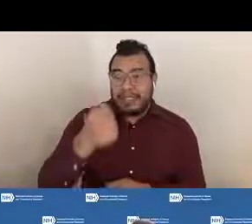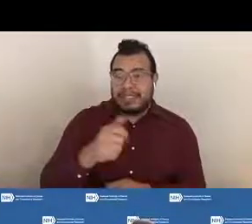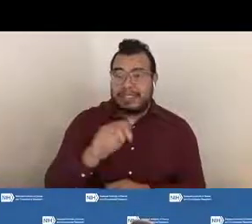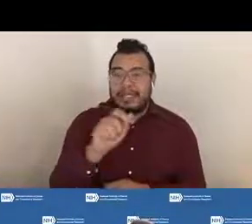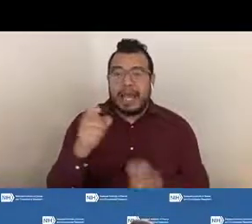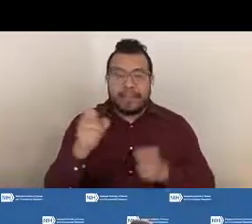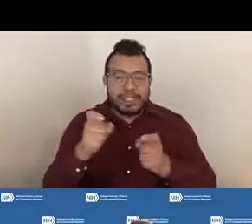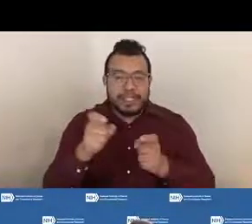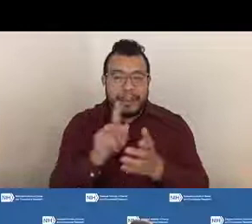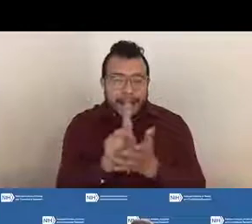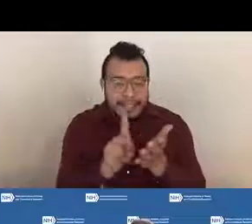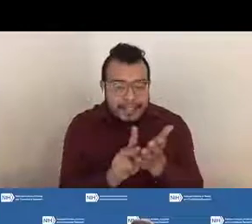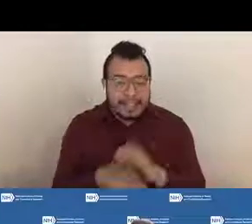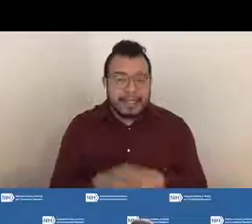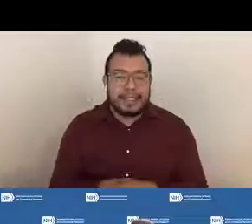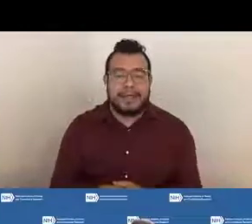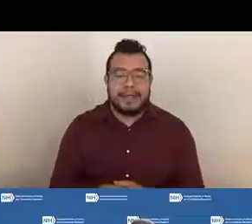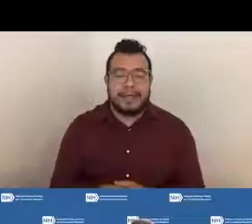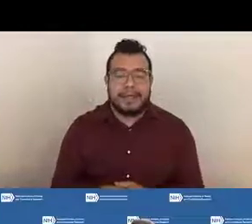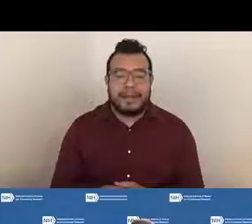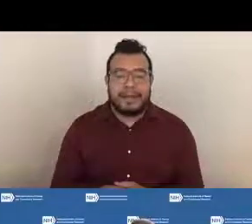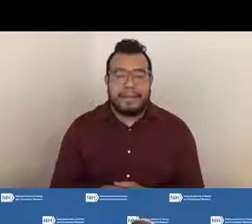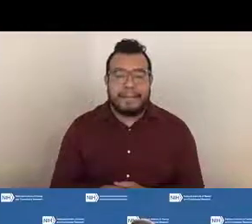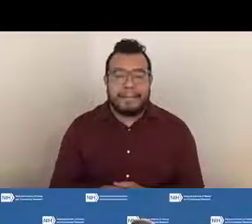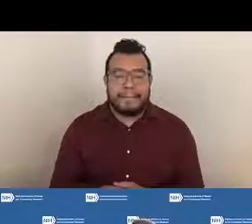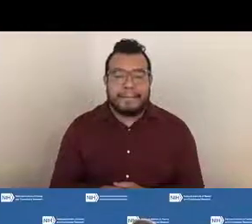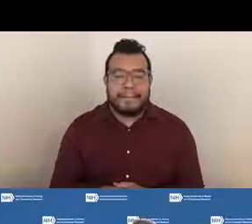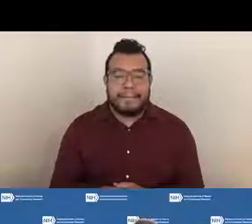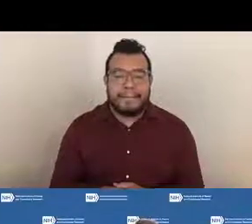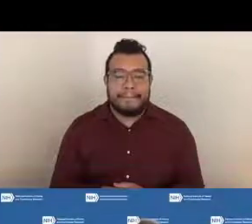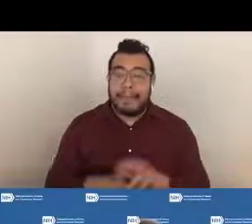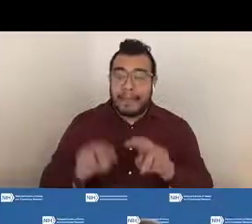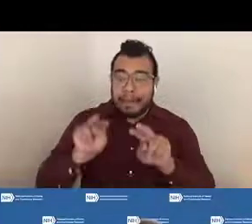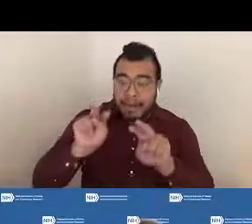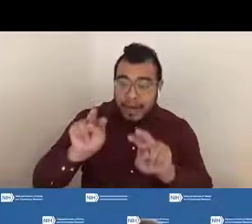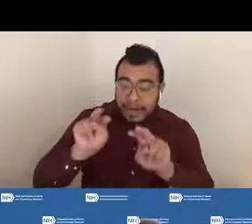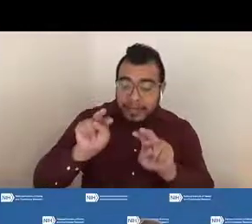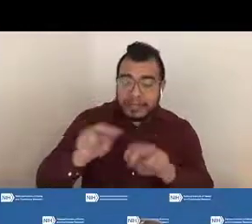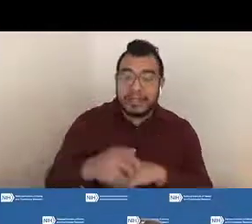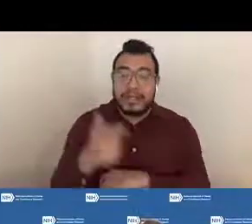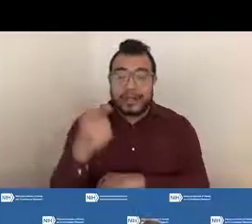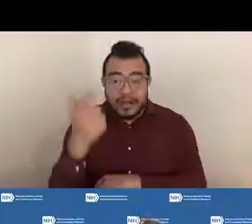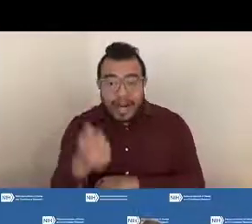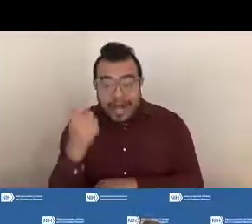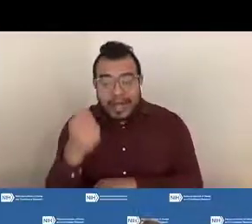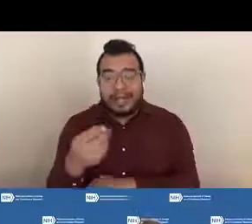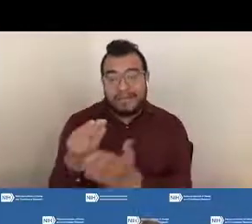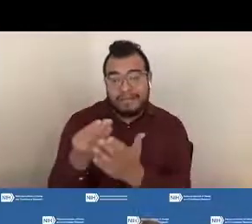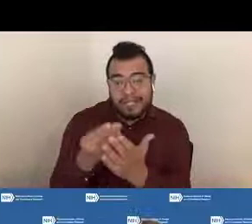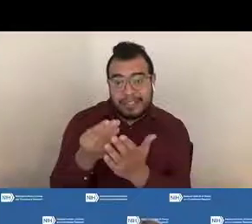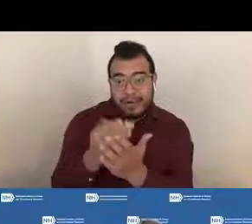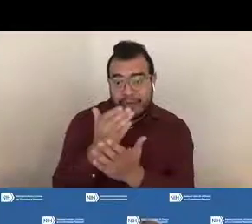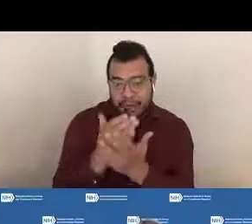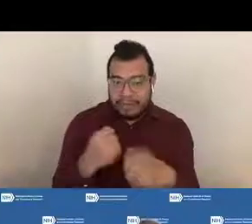monitors a grant administrative and fiscal aspects, assures compliance with federal laws